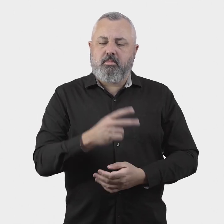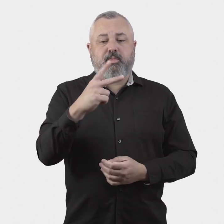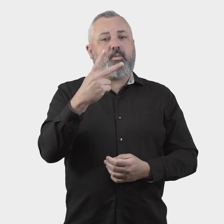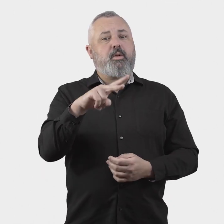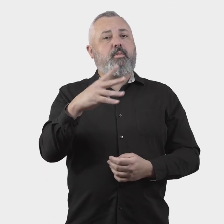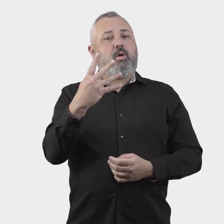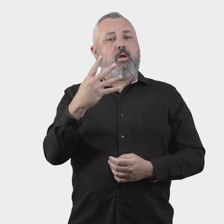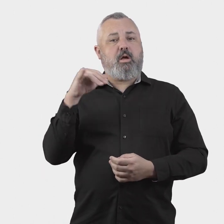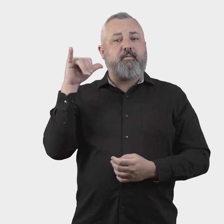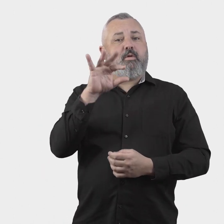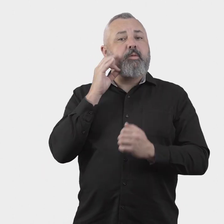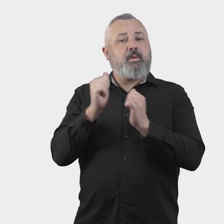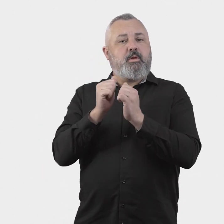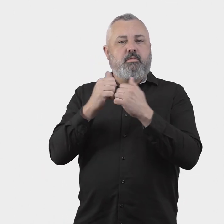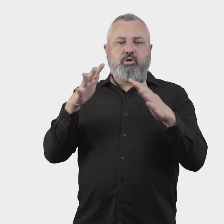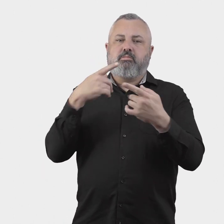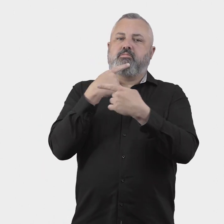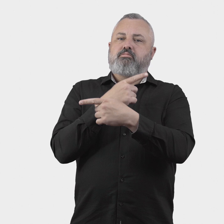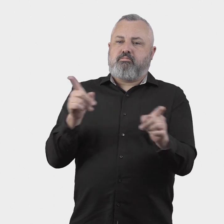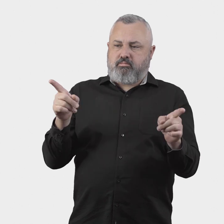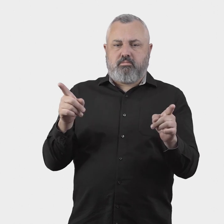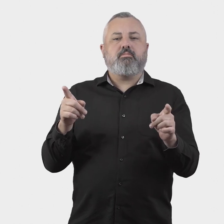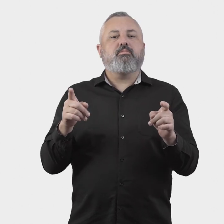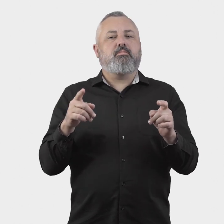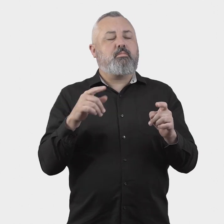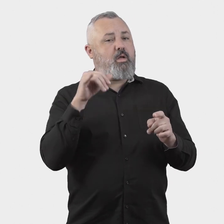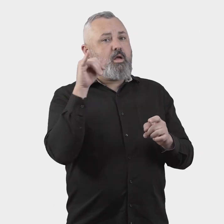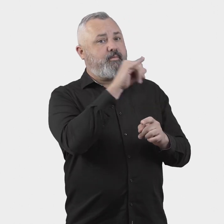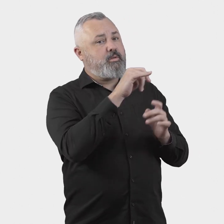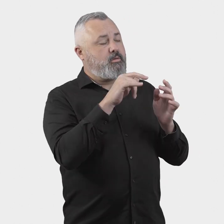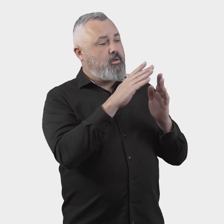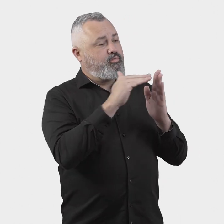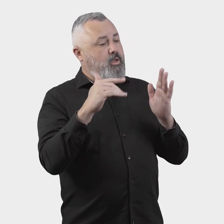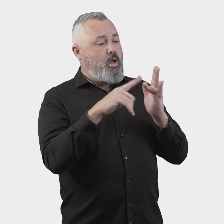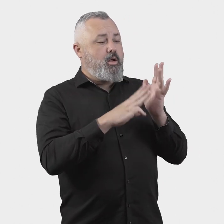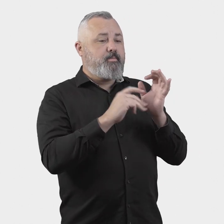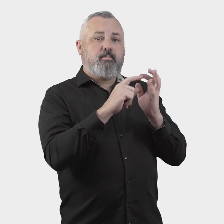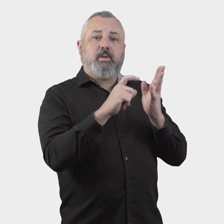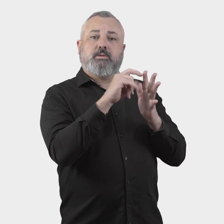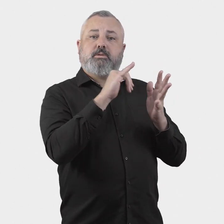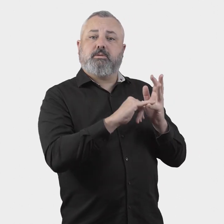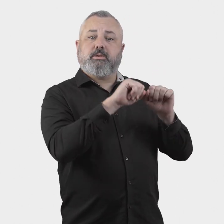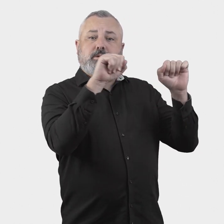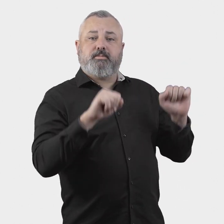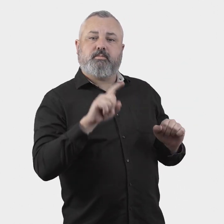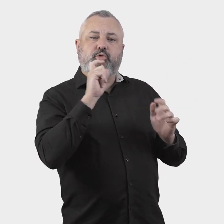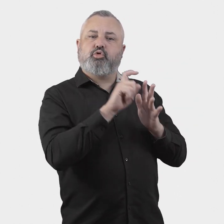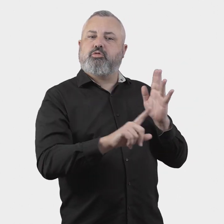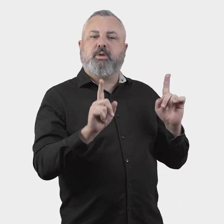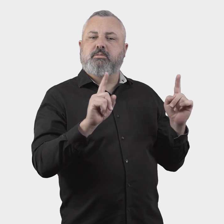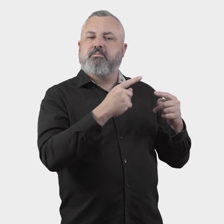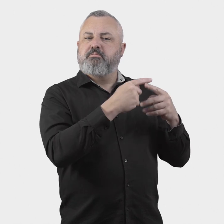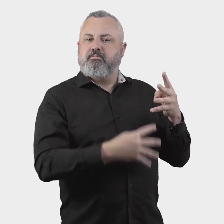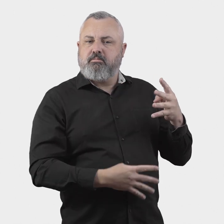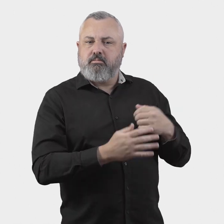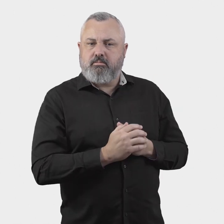The 2024 Aviation White Paper announced that the Aviation Industry Ombuds Scheme will: